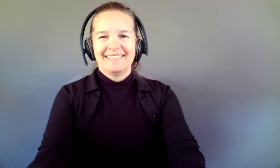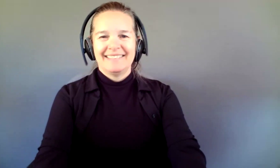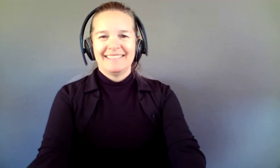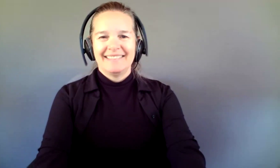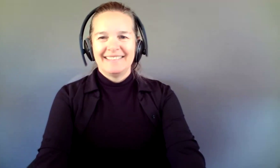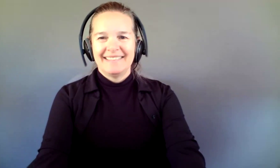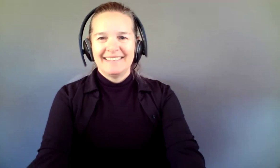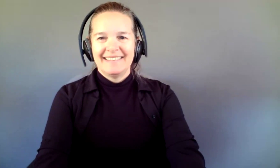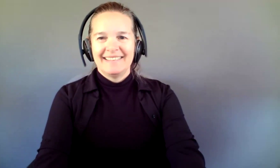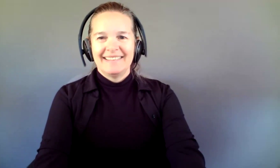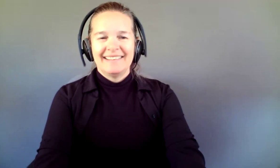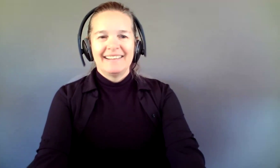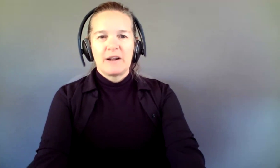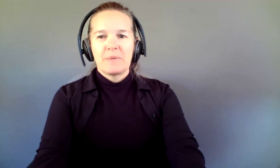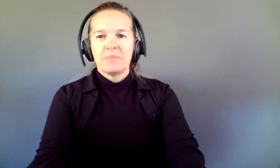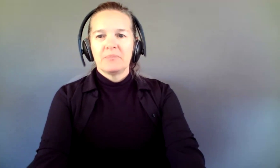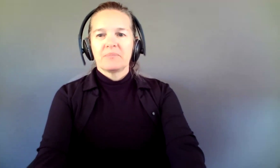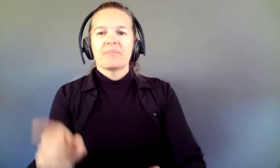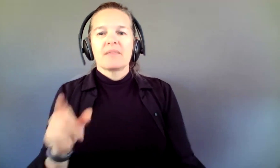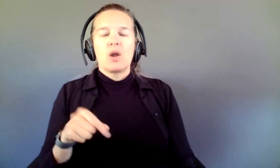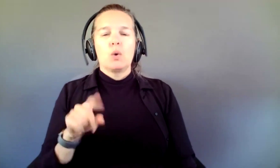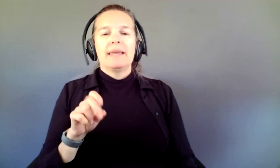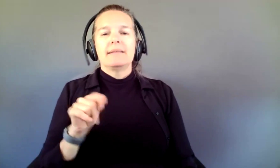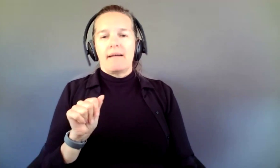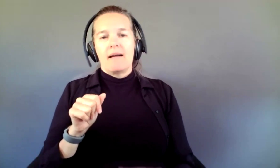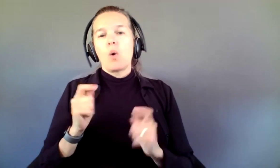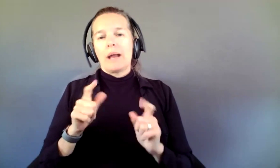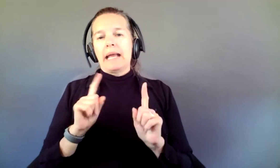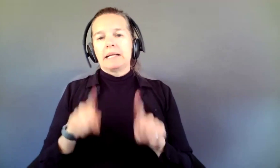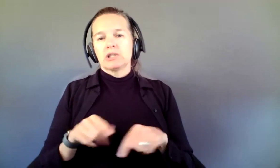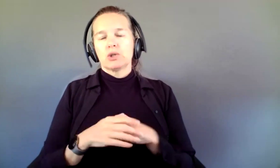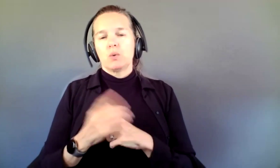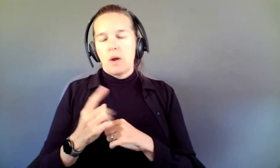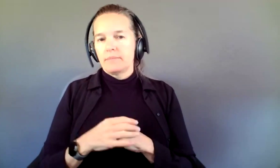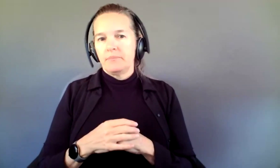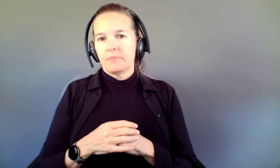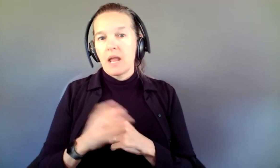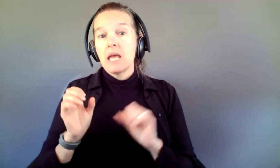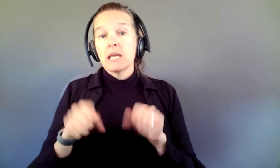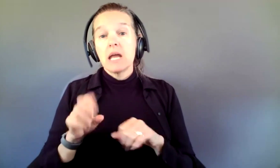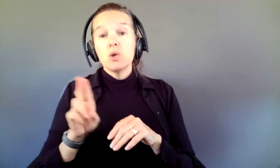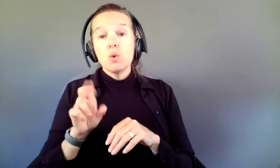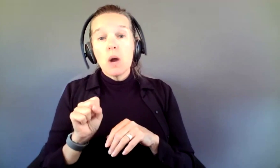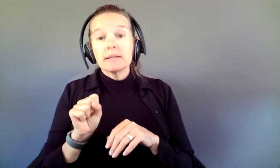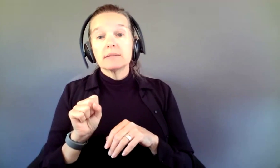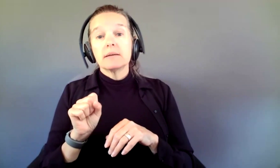Quick answer to one, from the HowlRound chat: can the U.S.‑based project include artists